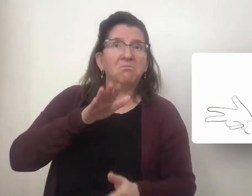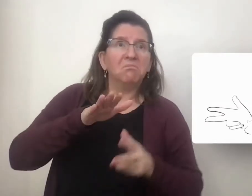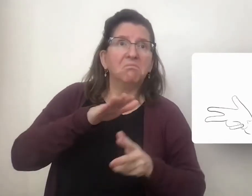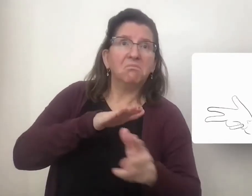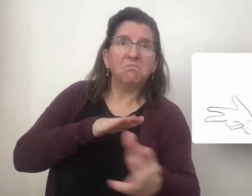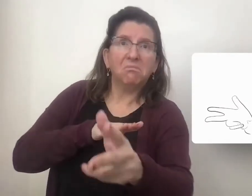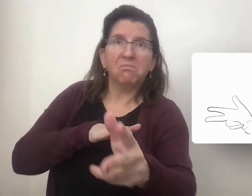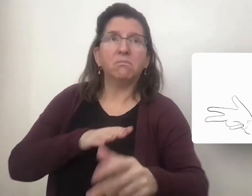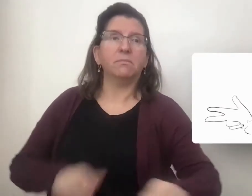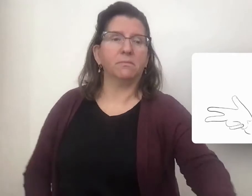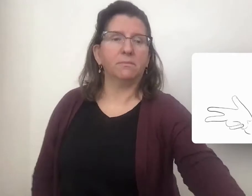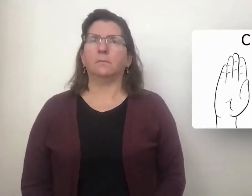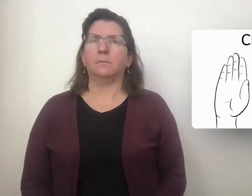and a submarine.